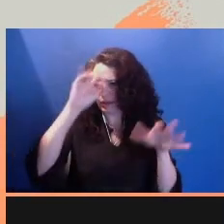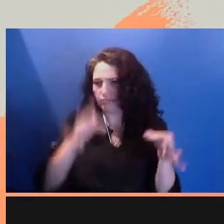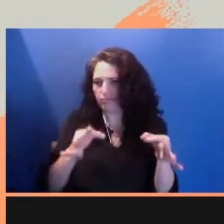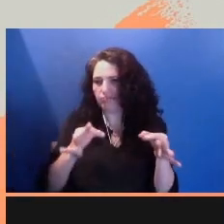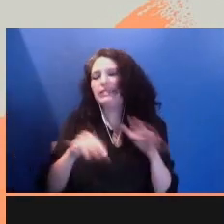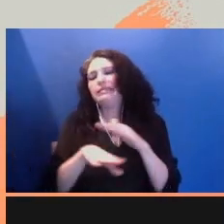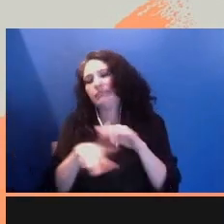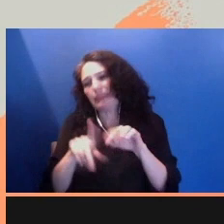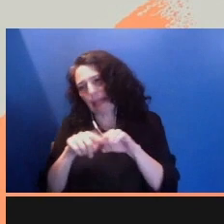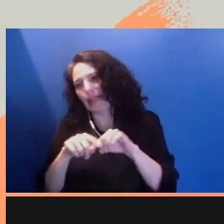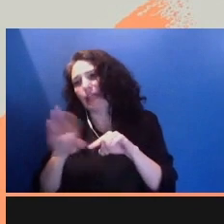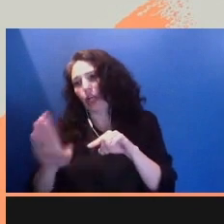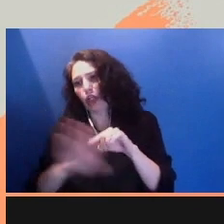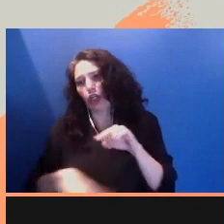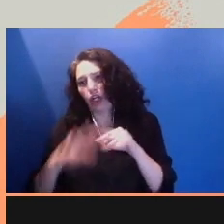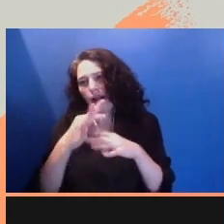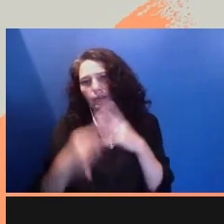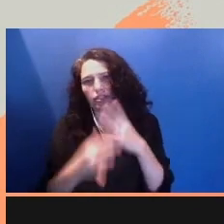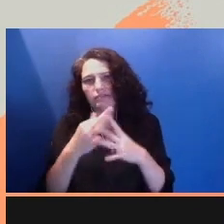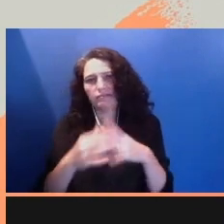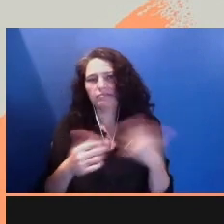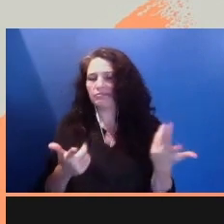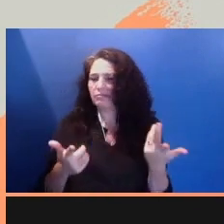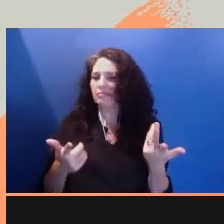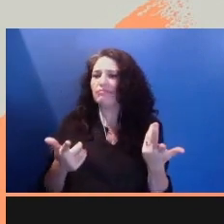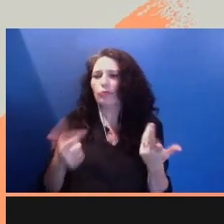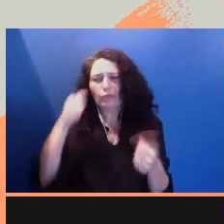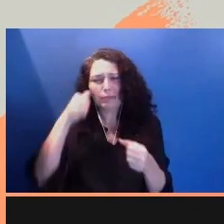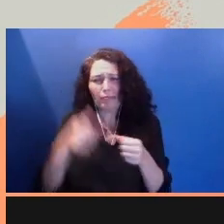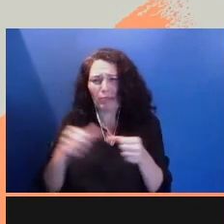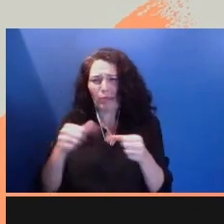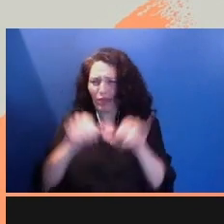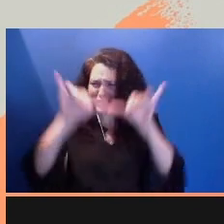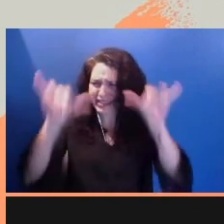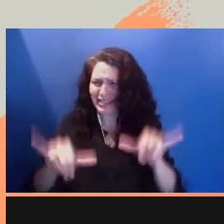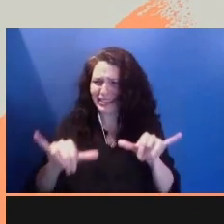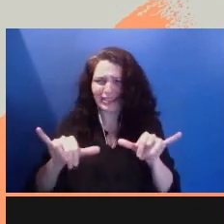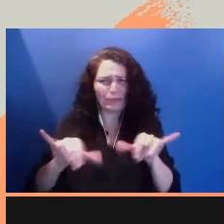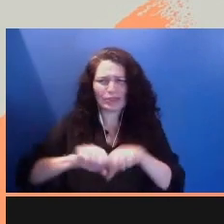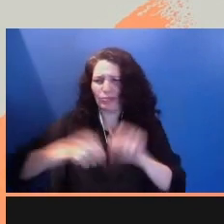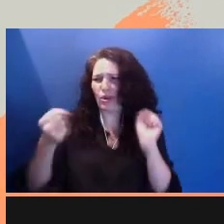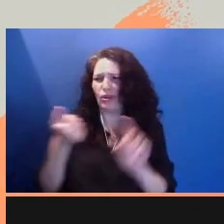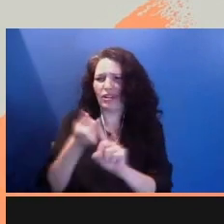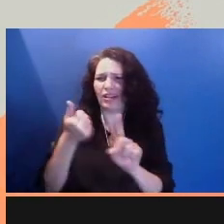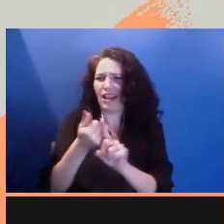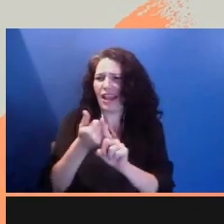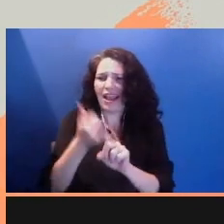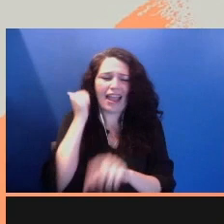and subject to a broken immigration system that brings people to their knees every day.